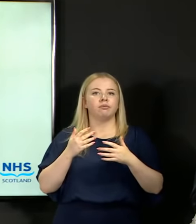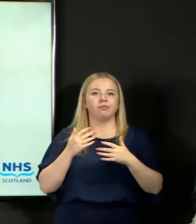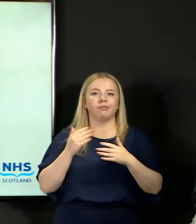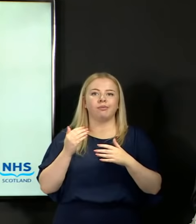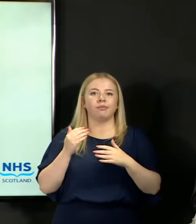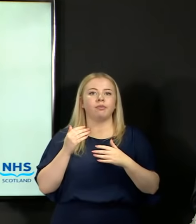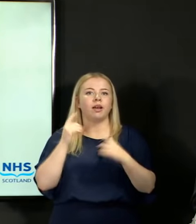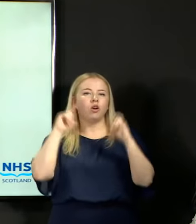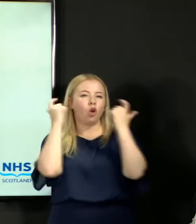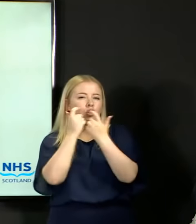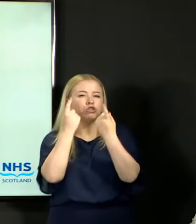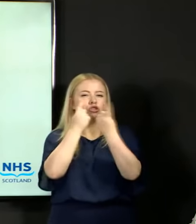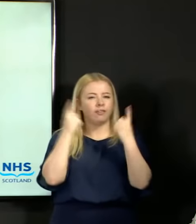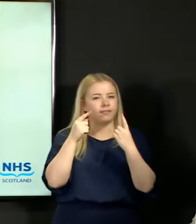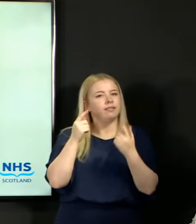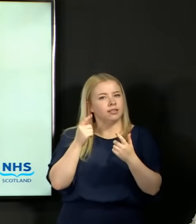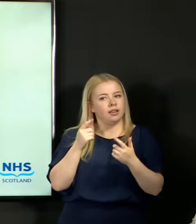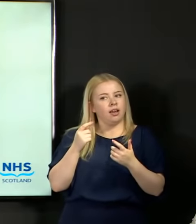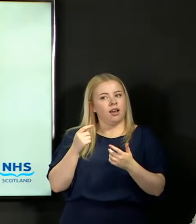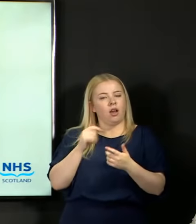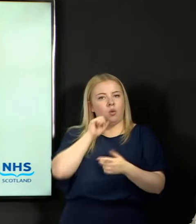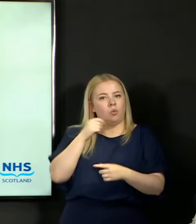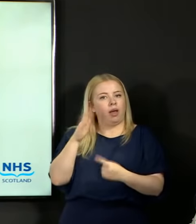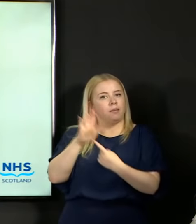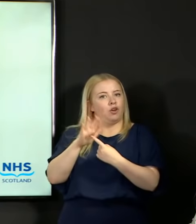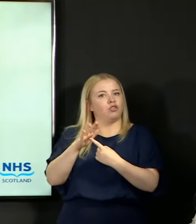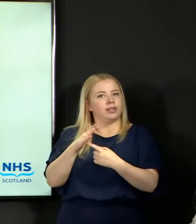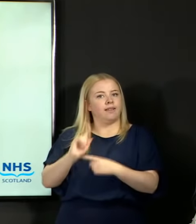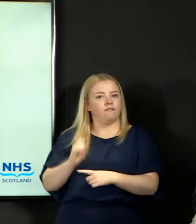that they have, and may be conditional on these results.